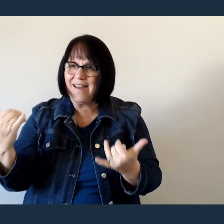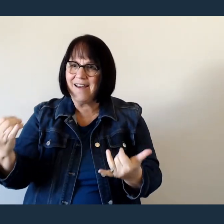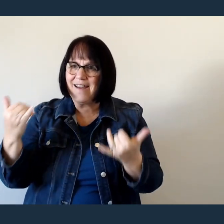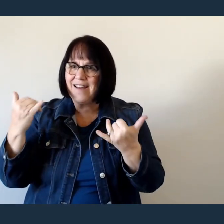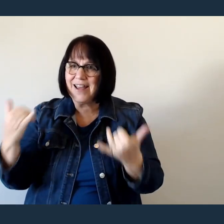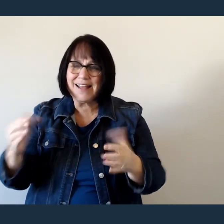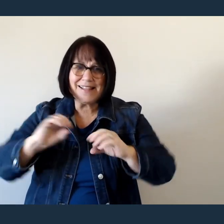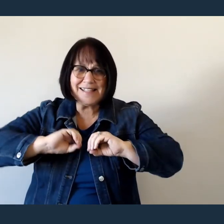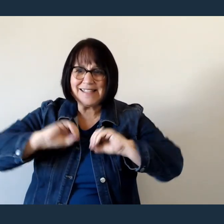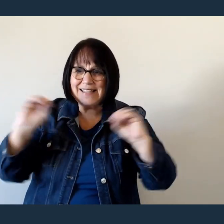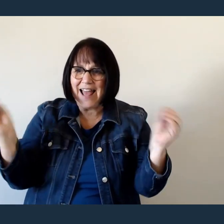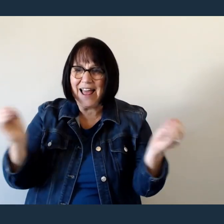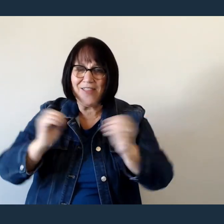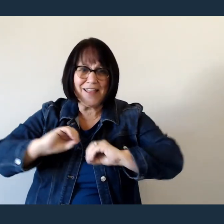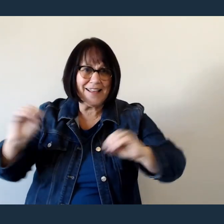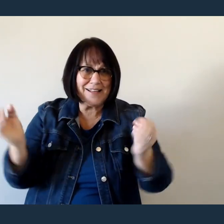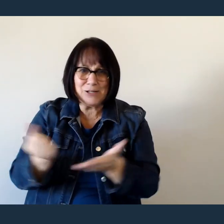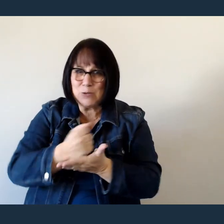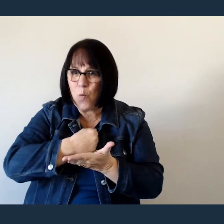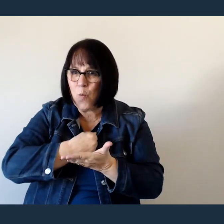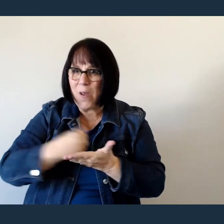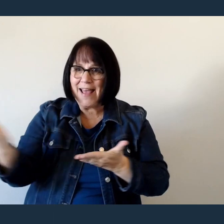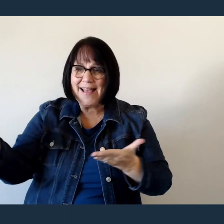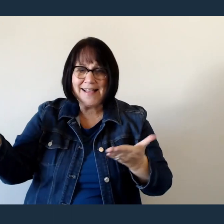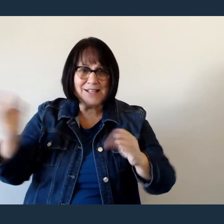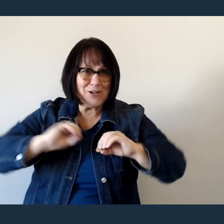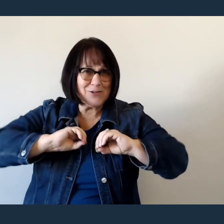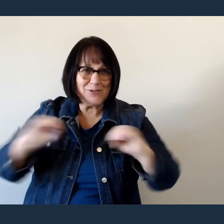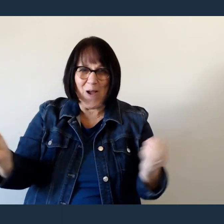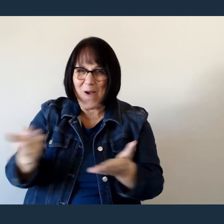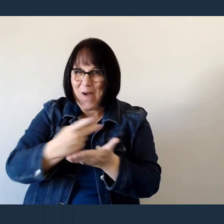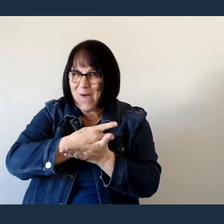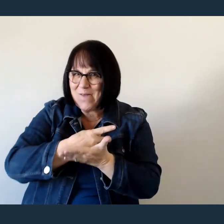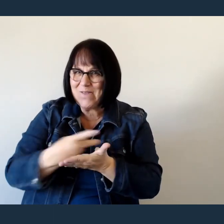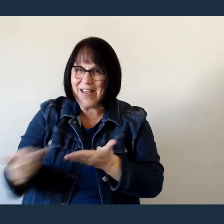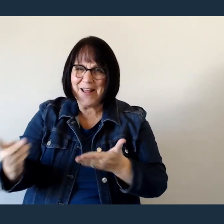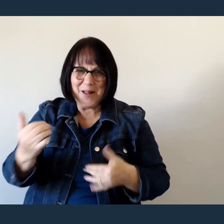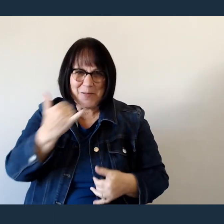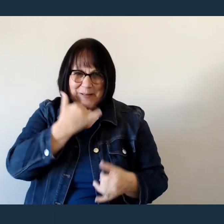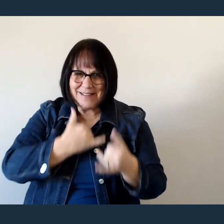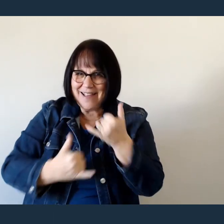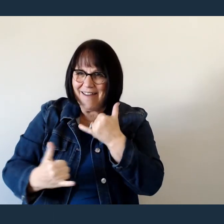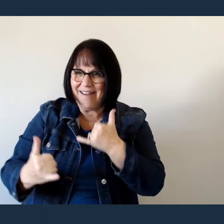I know nothing has been wasted No failure or mistake